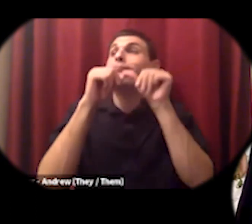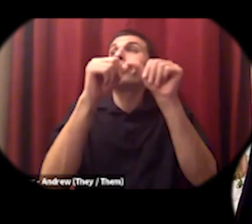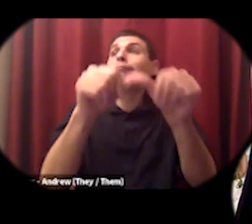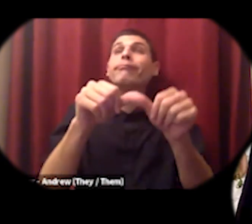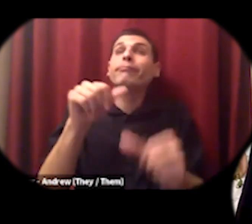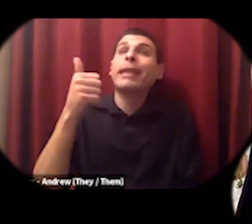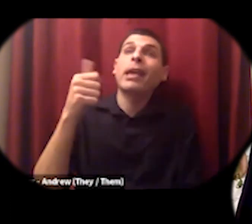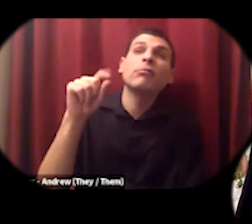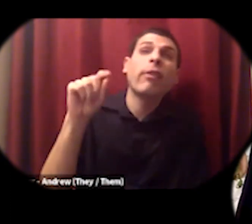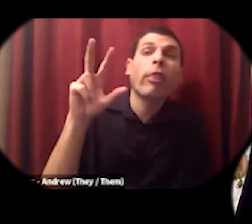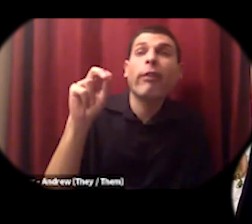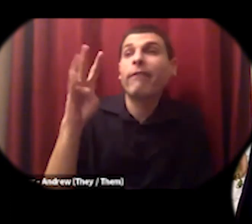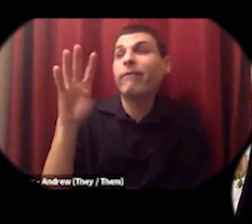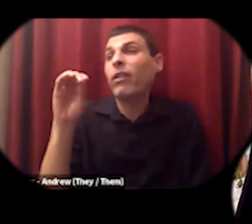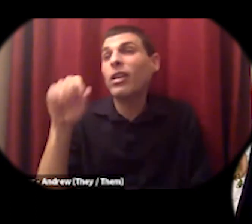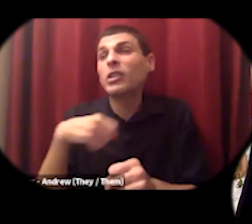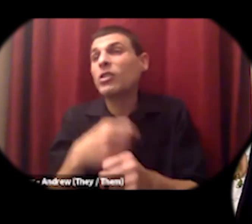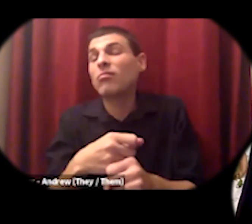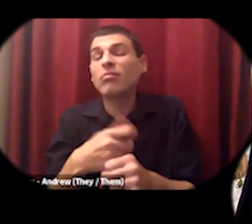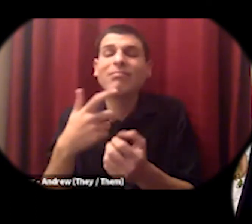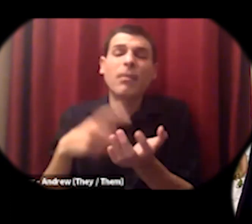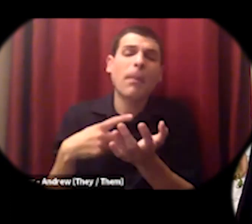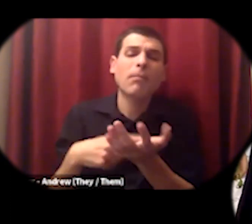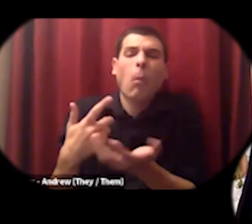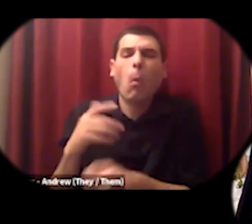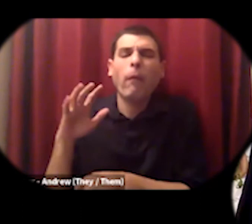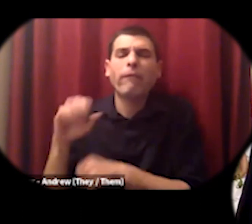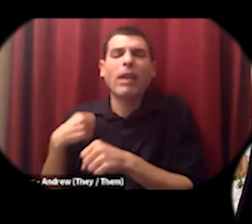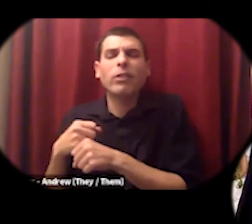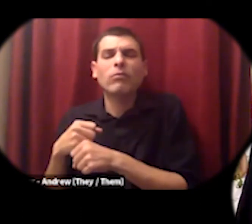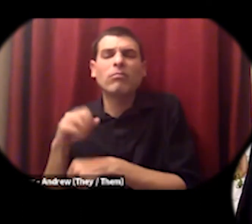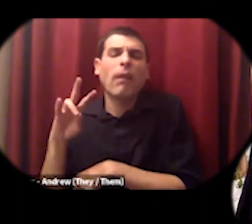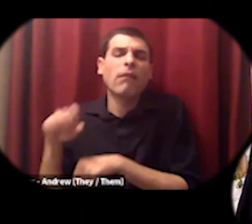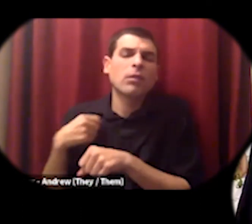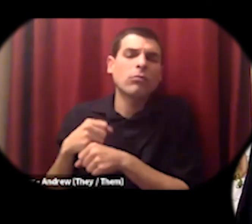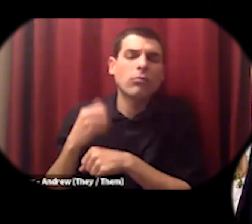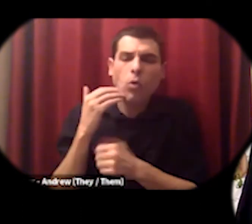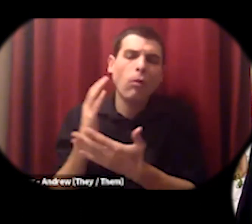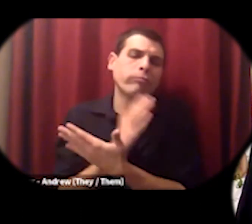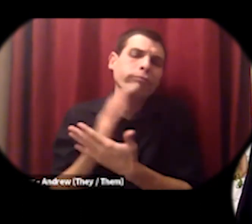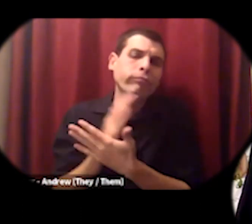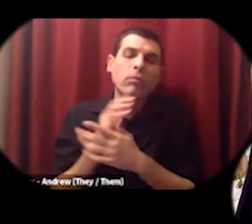three or five or seven years so there's i think so much hope for us to